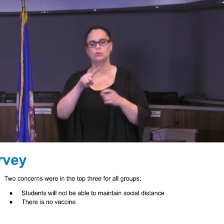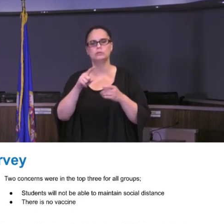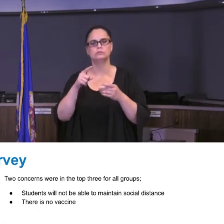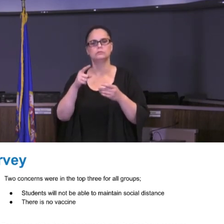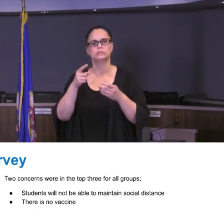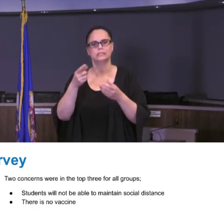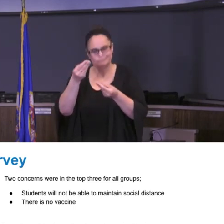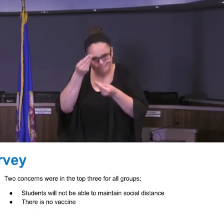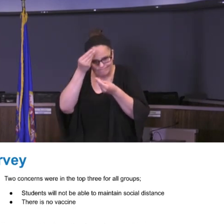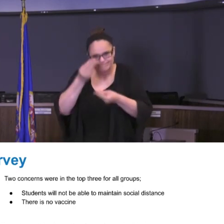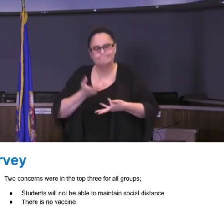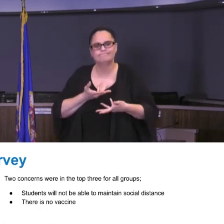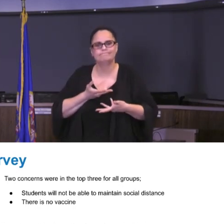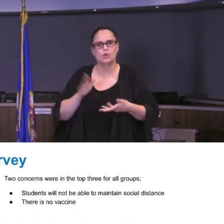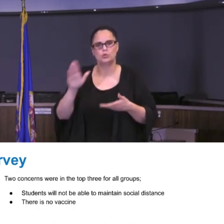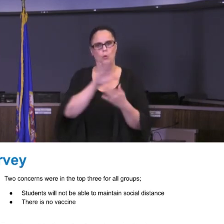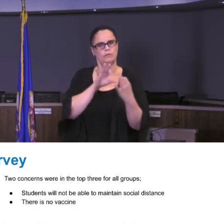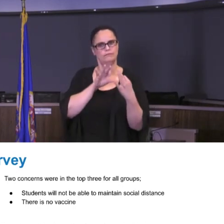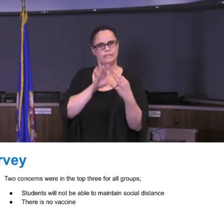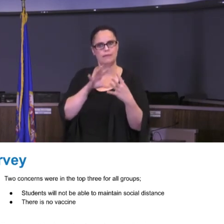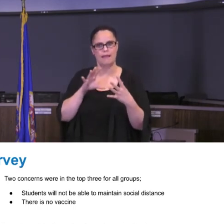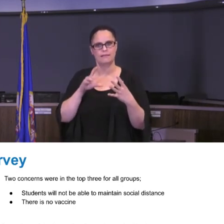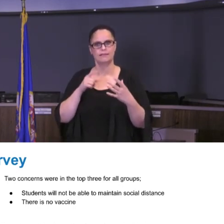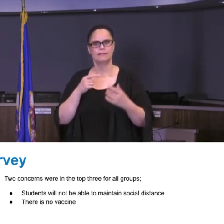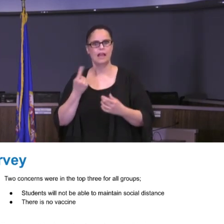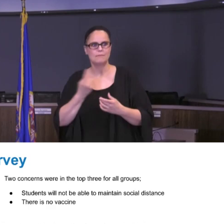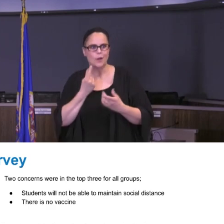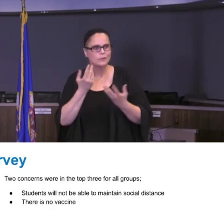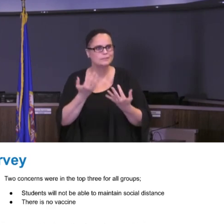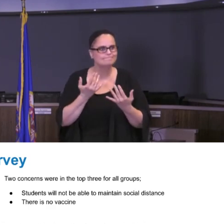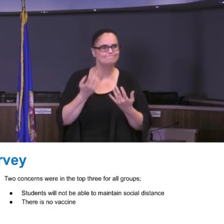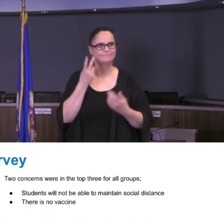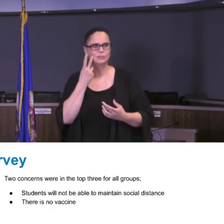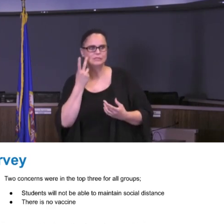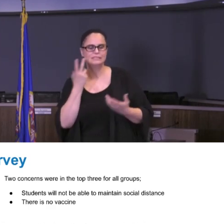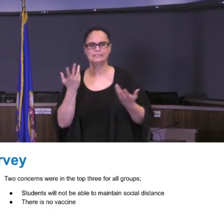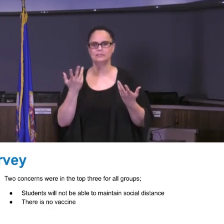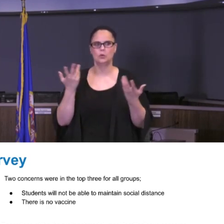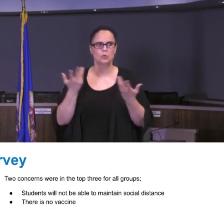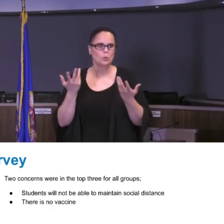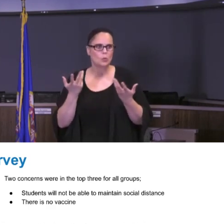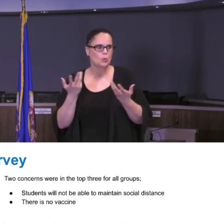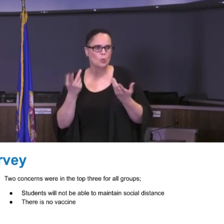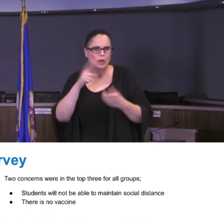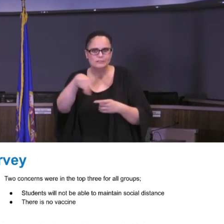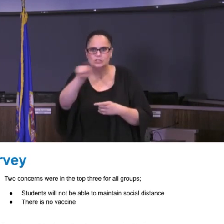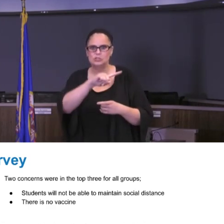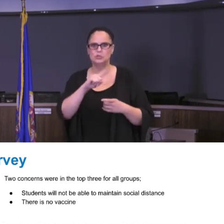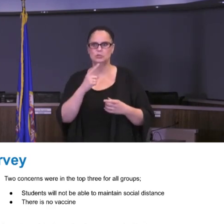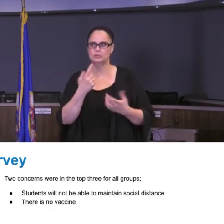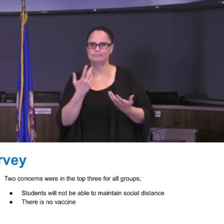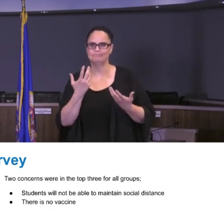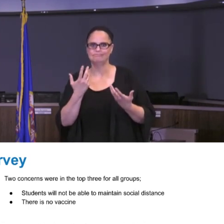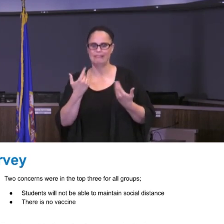It's something that I refresh frequently to see what the different trends are and what we're hearing from you are very important stakeholders.